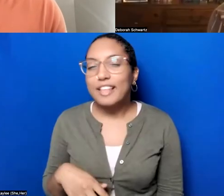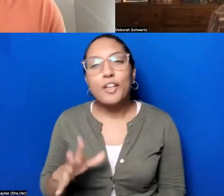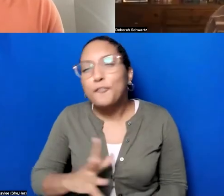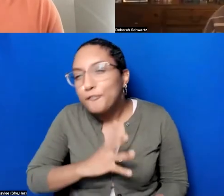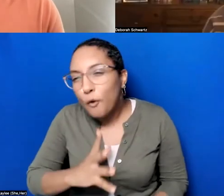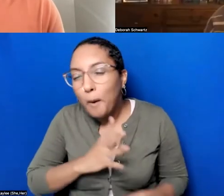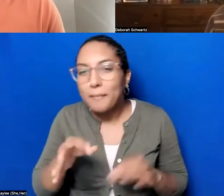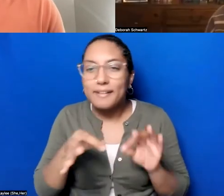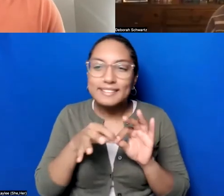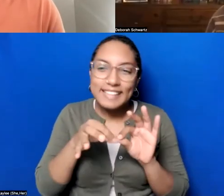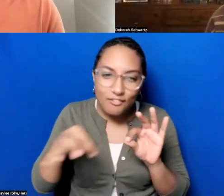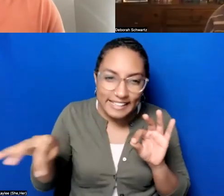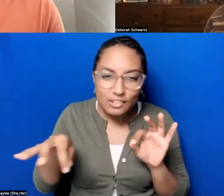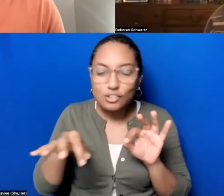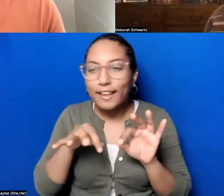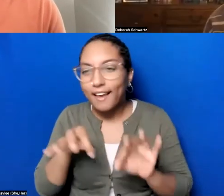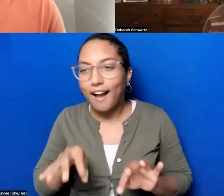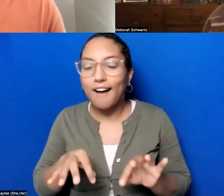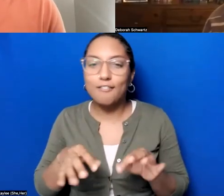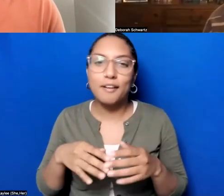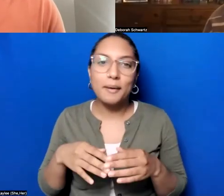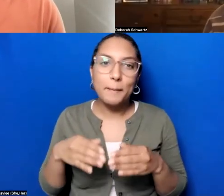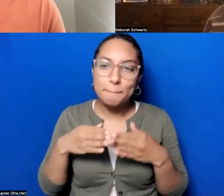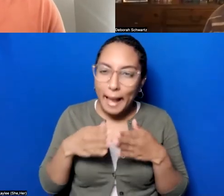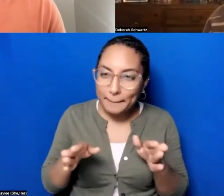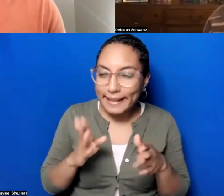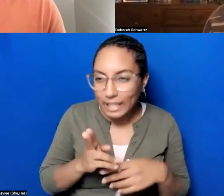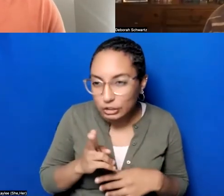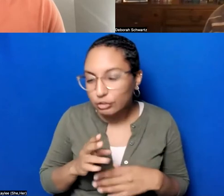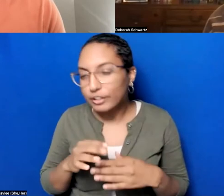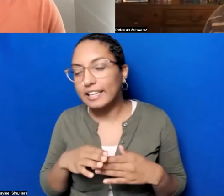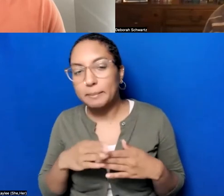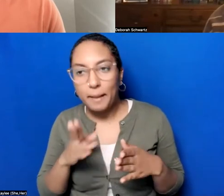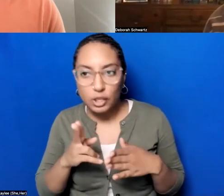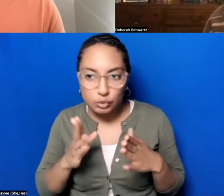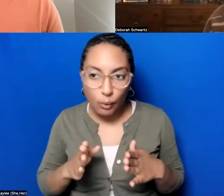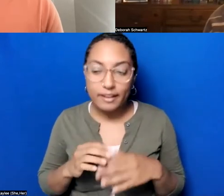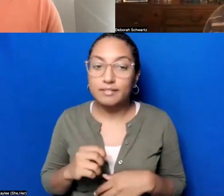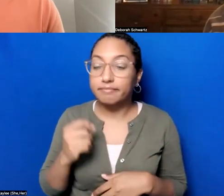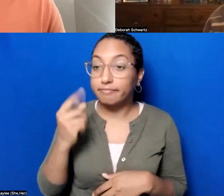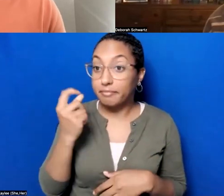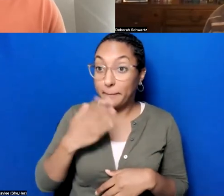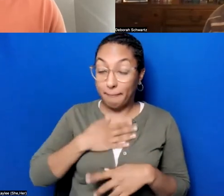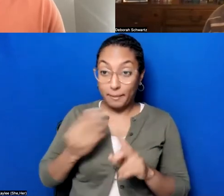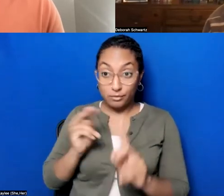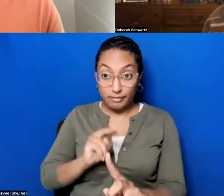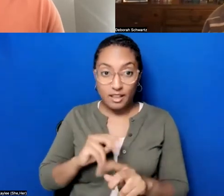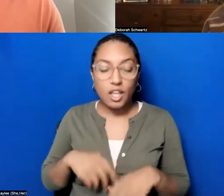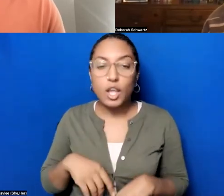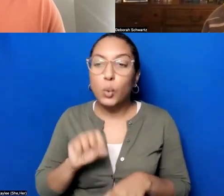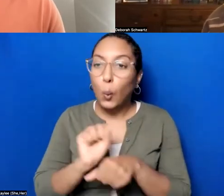public historian and for me it's work that is publicly engaged and publicly accessible